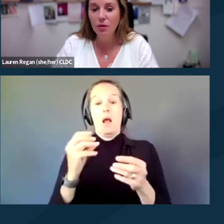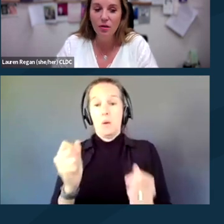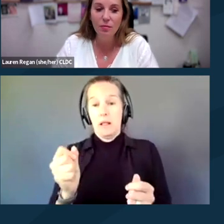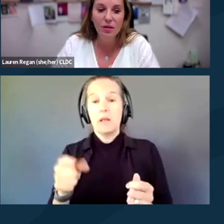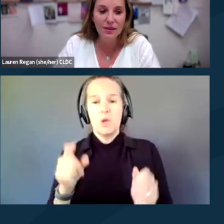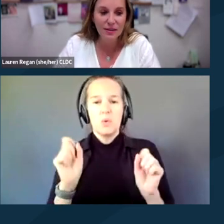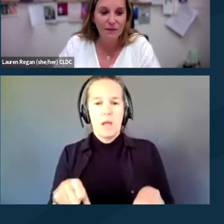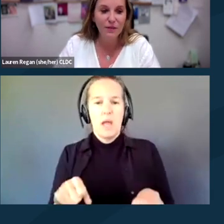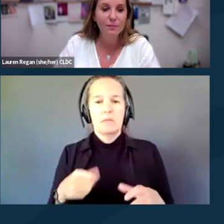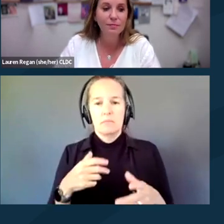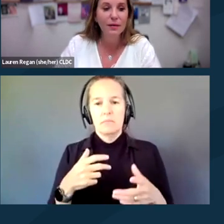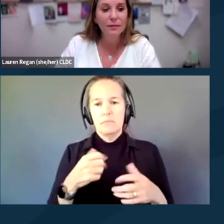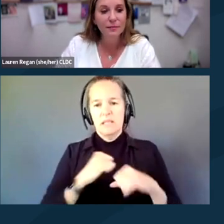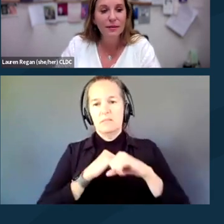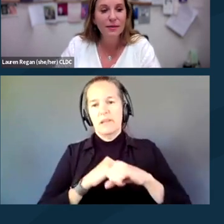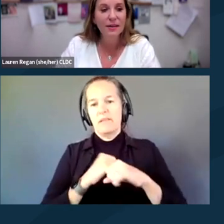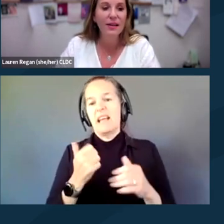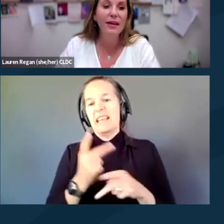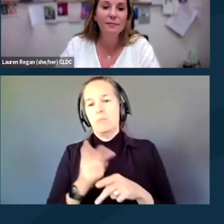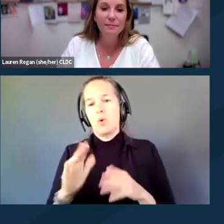and your community safe. Next slide.